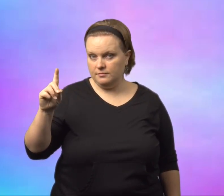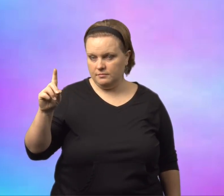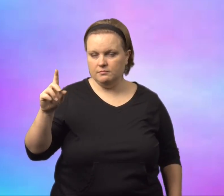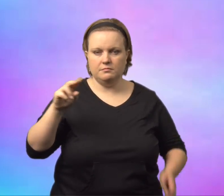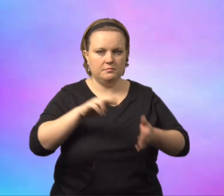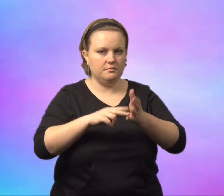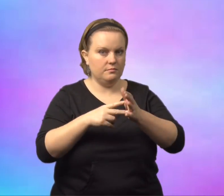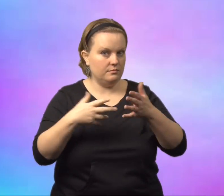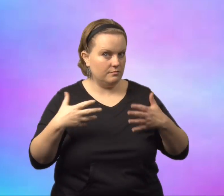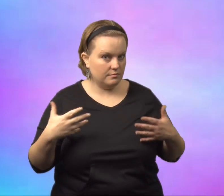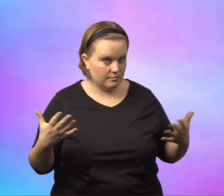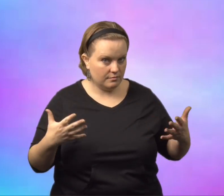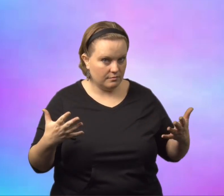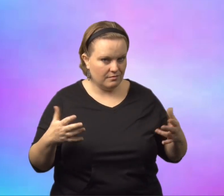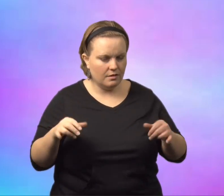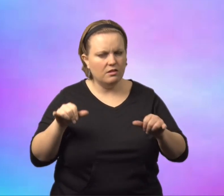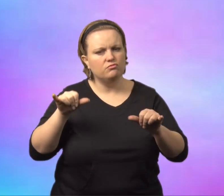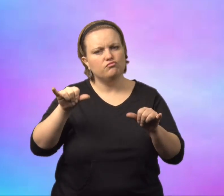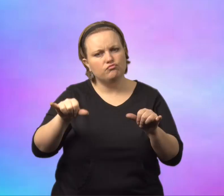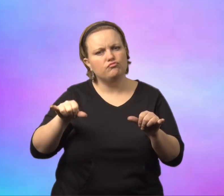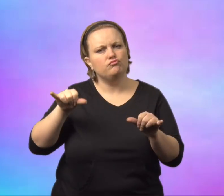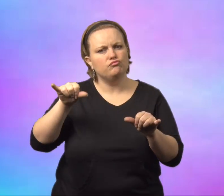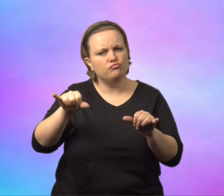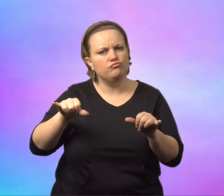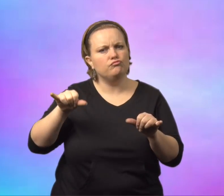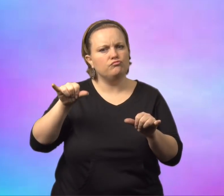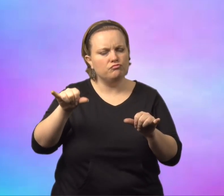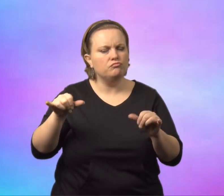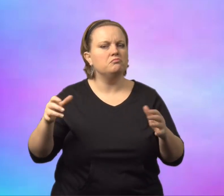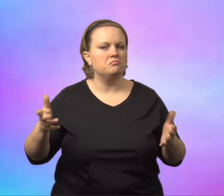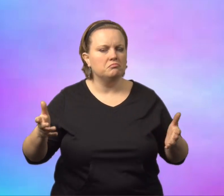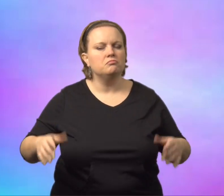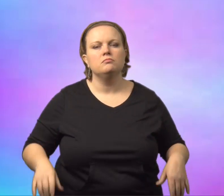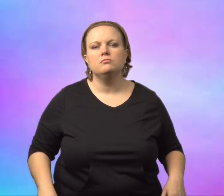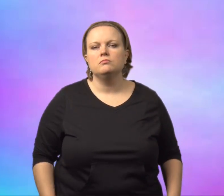Lingered. Lingered means, to stay for a while.